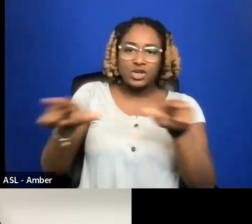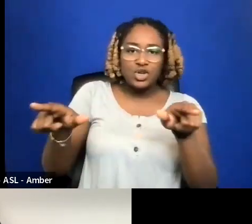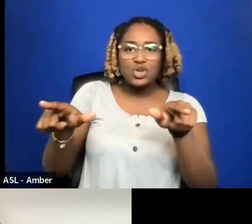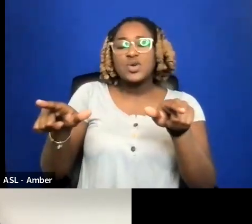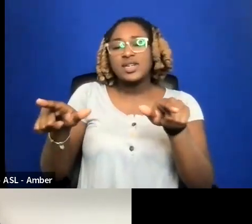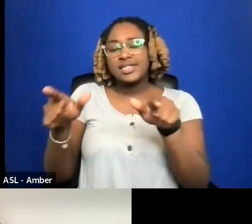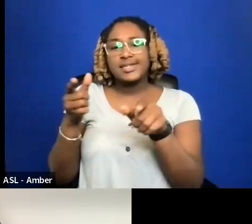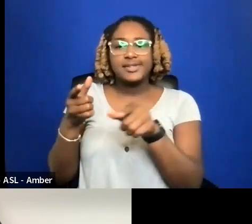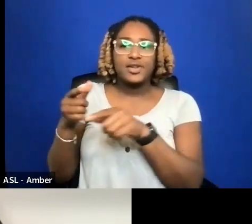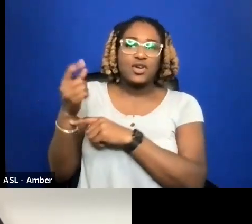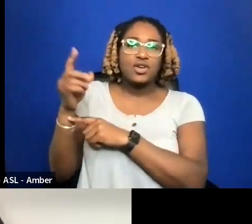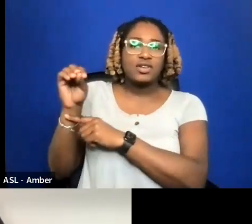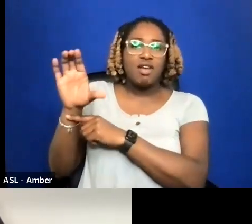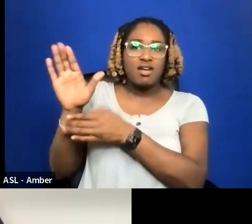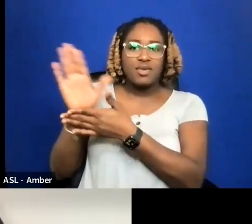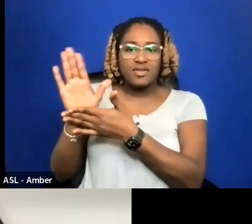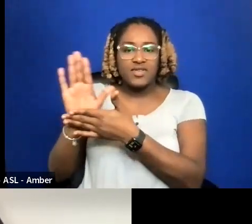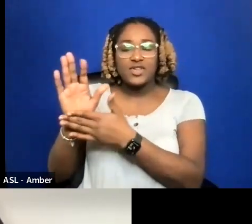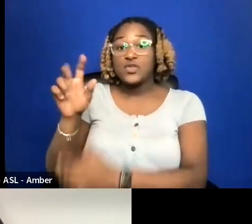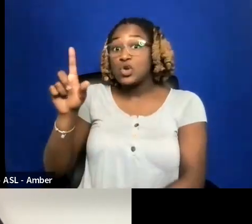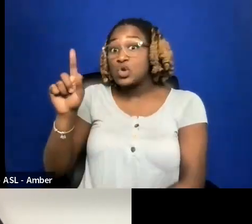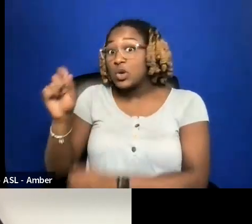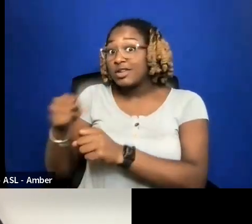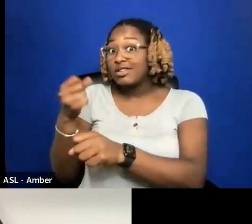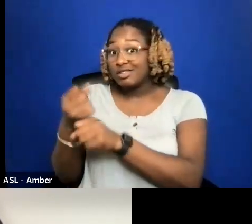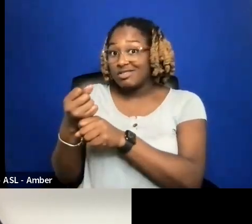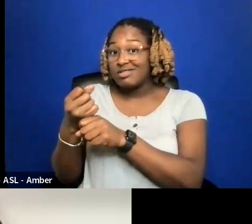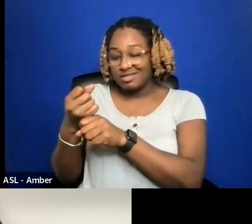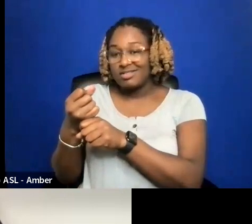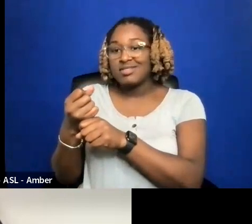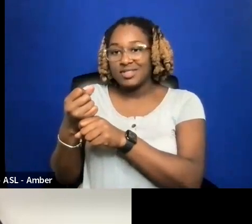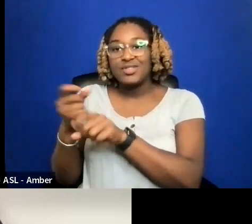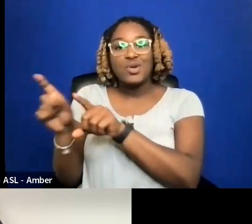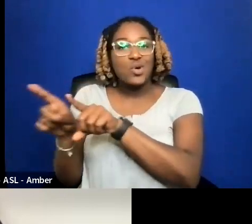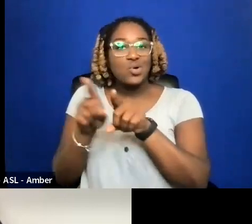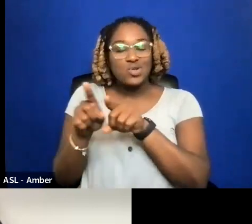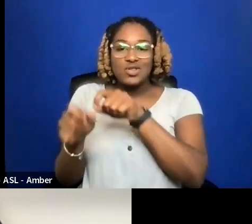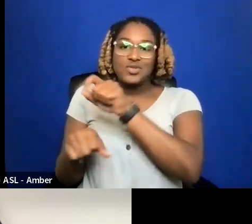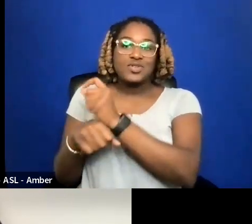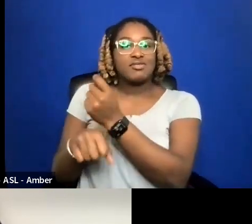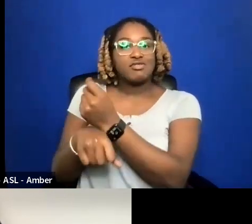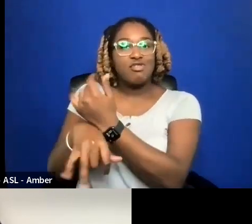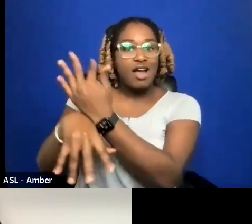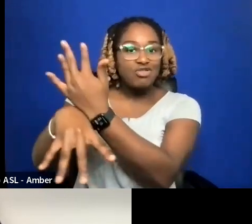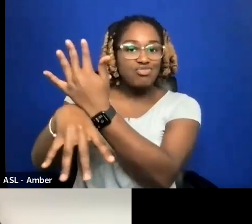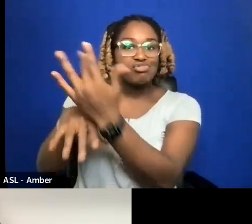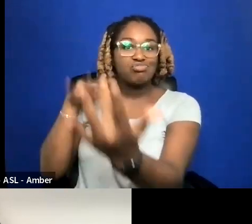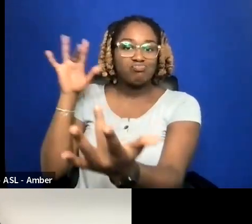IN ADDITION TO GRASSROOTS OUTREACH, SHE OPERATED COLLECTIVE SALES BOOTHS AT CONFERENCES GIVING